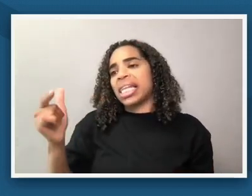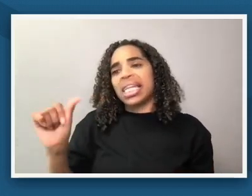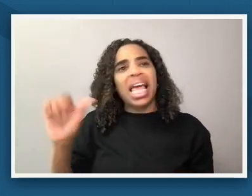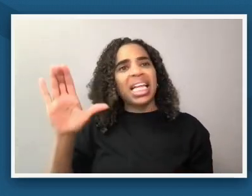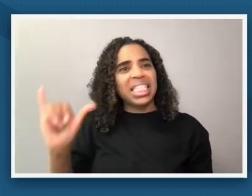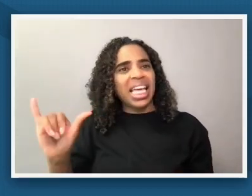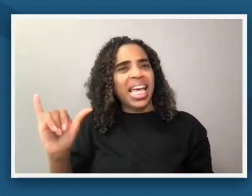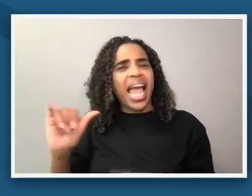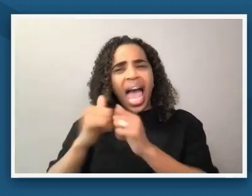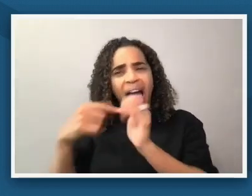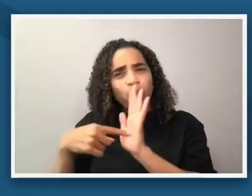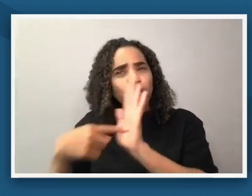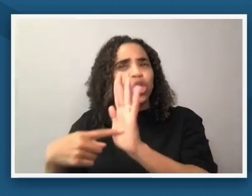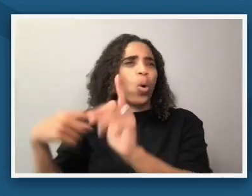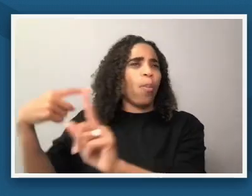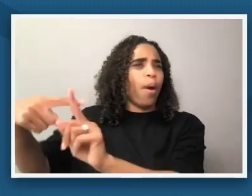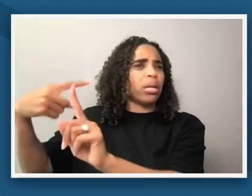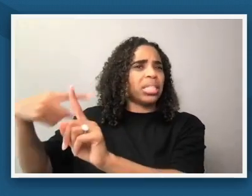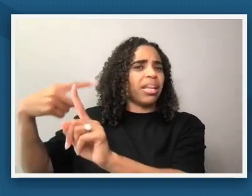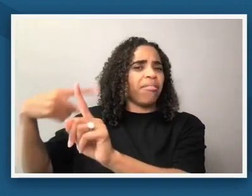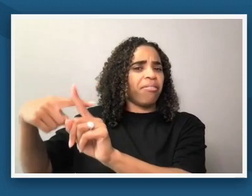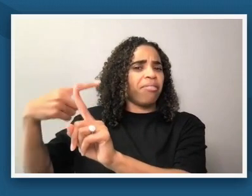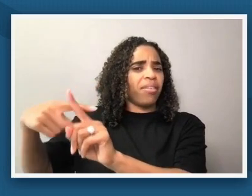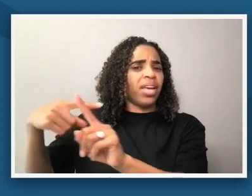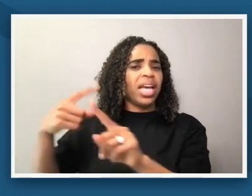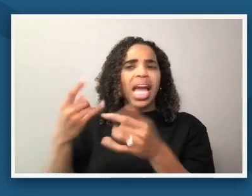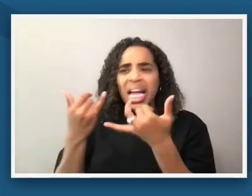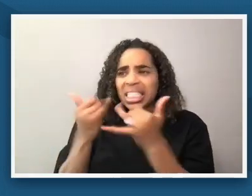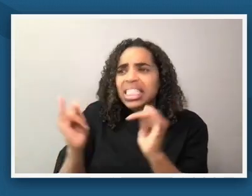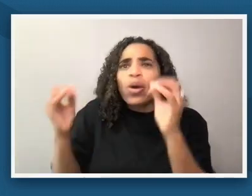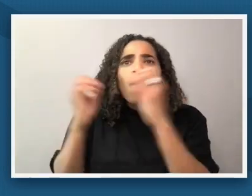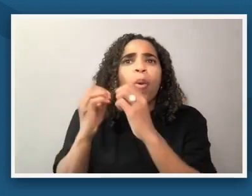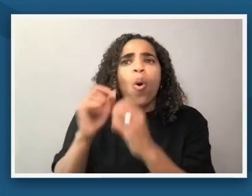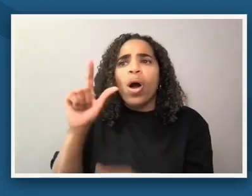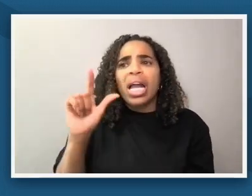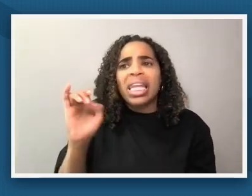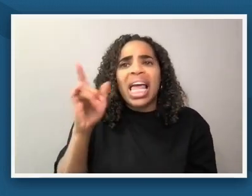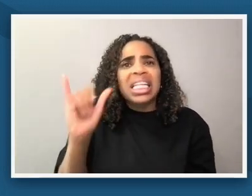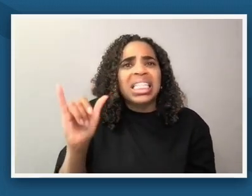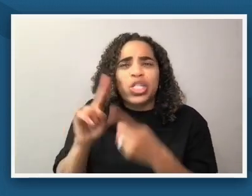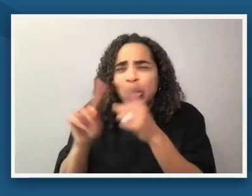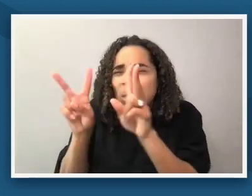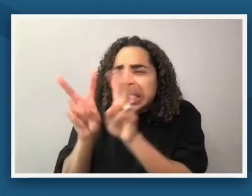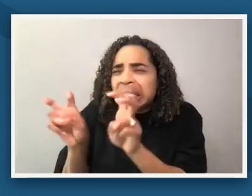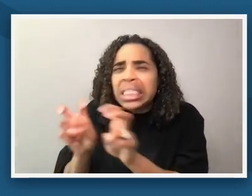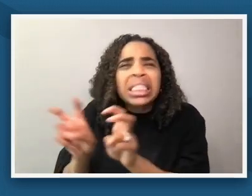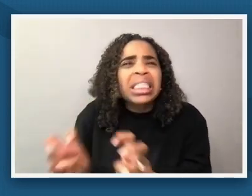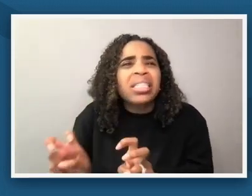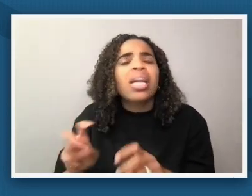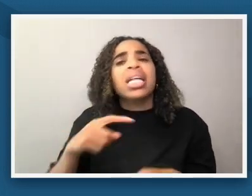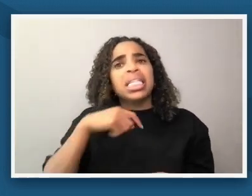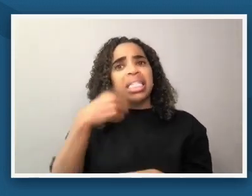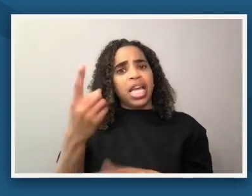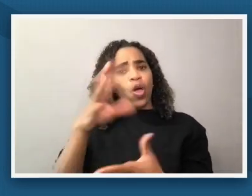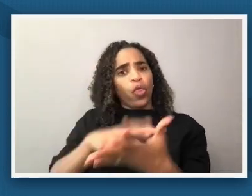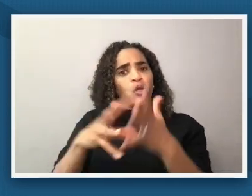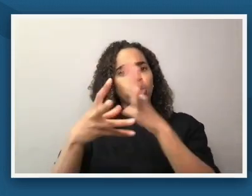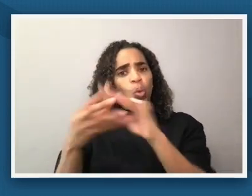the legacies that are still left for us to grapple with how could we tell a story that really allows people to make